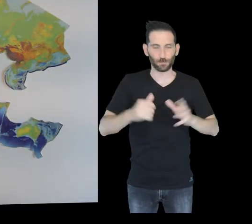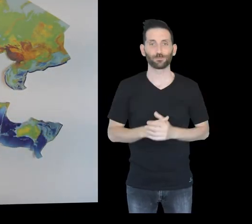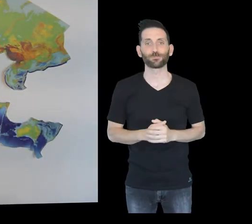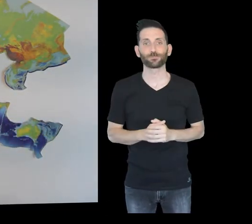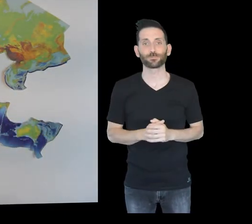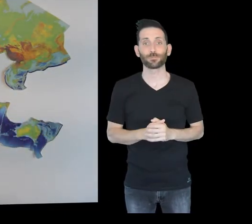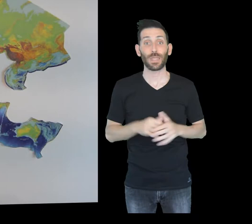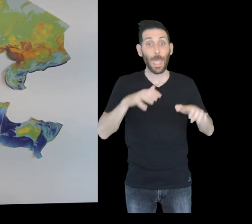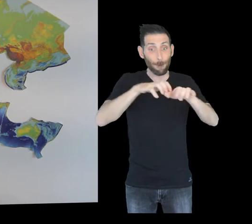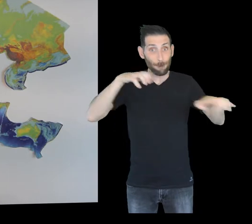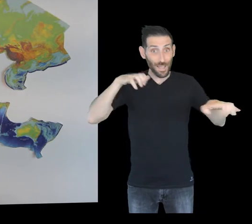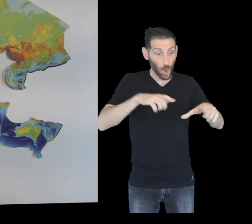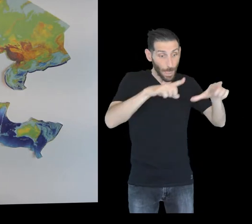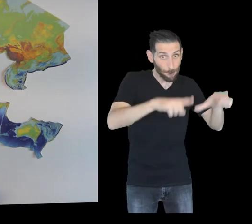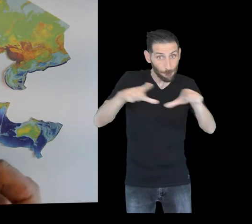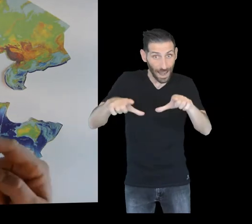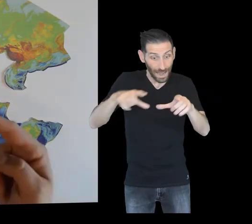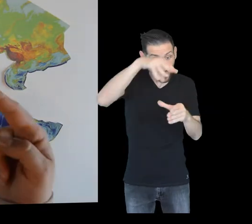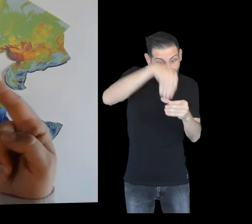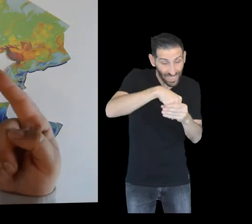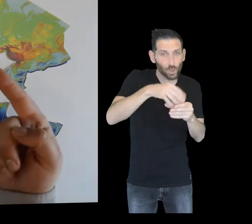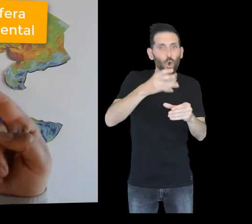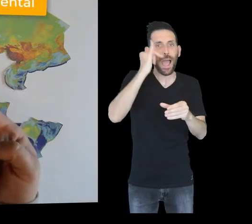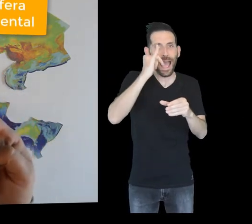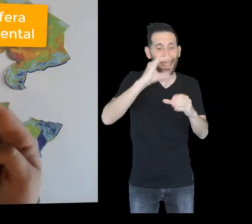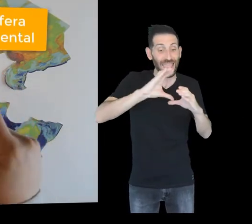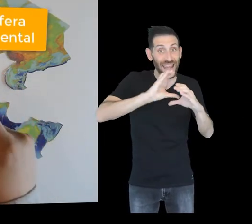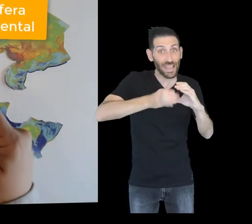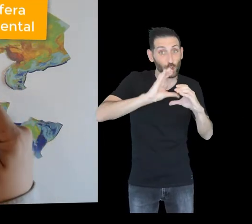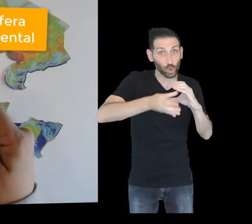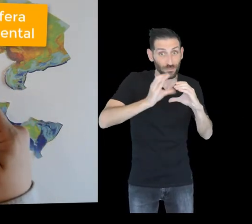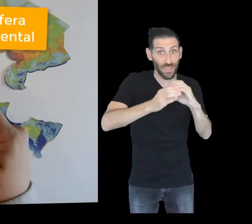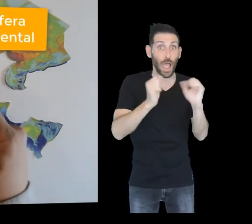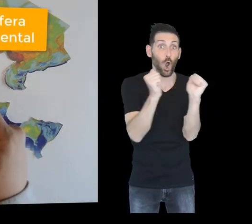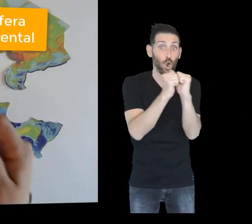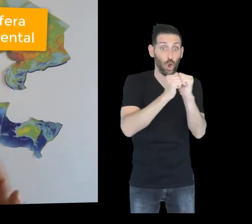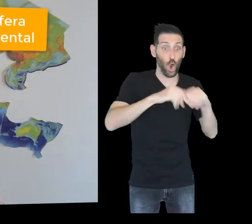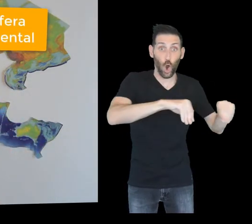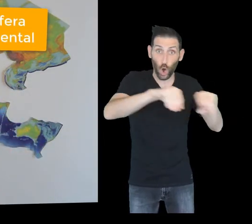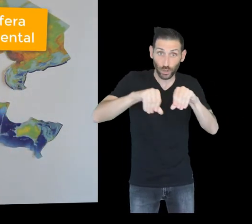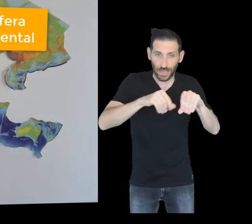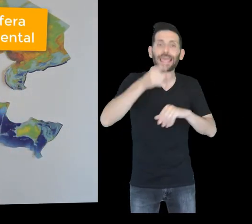Most of these plates contain oceanic lithosphere